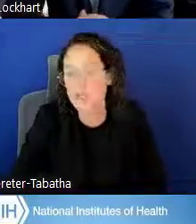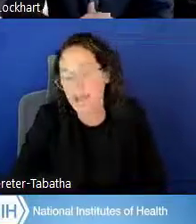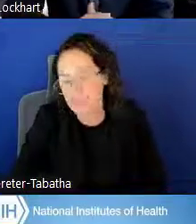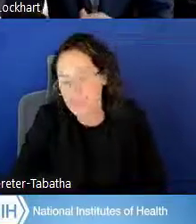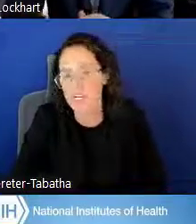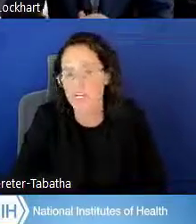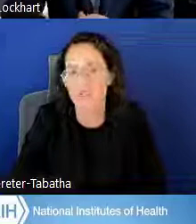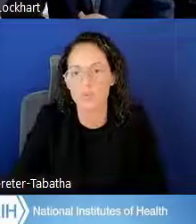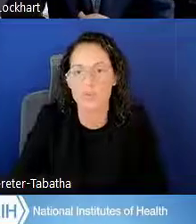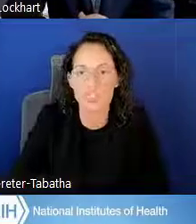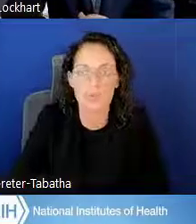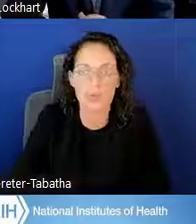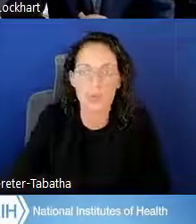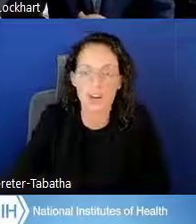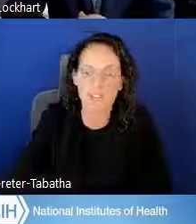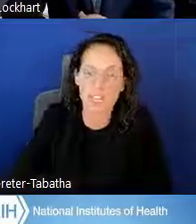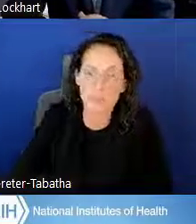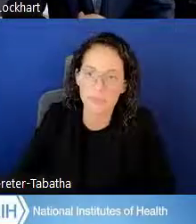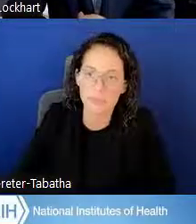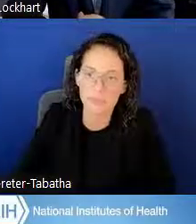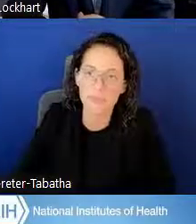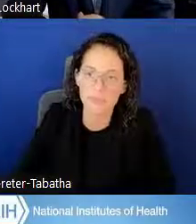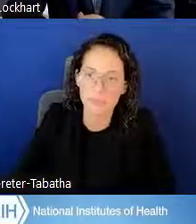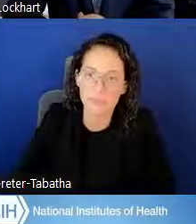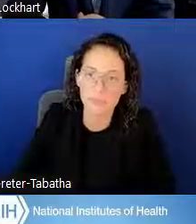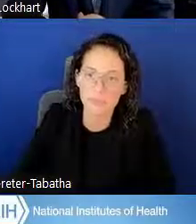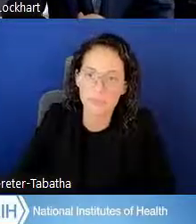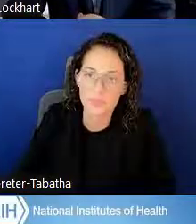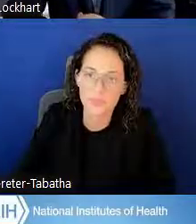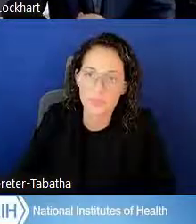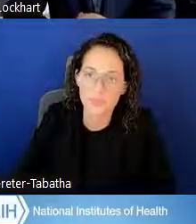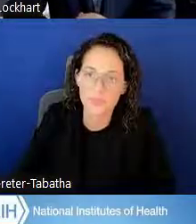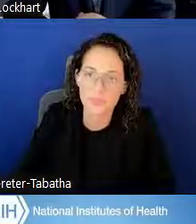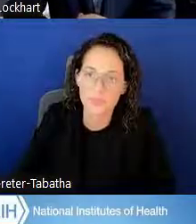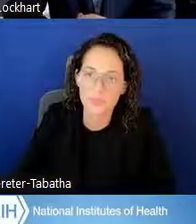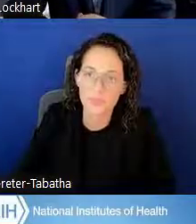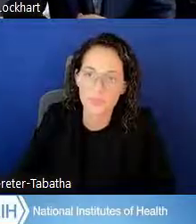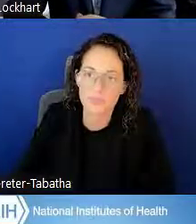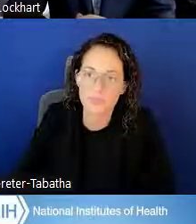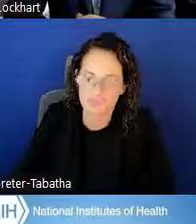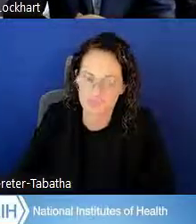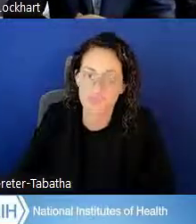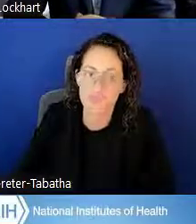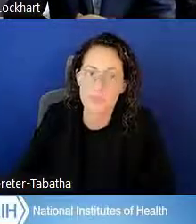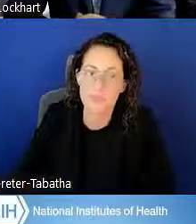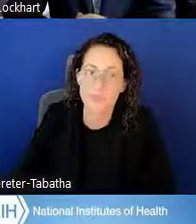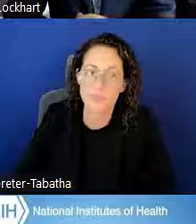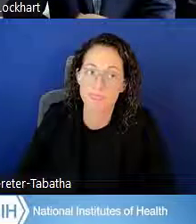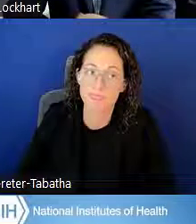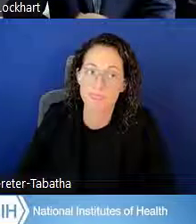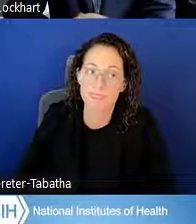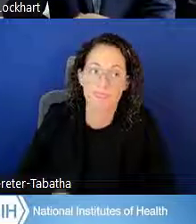and have a discussion which one is going to be a better fit. Omar McCrimmon: Okay. Thank you so much, Matt.